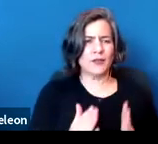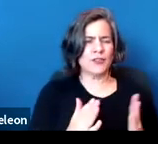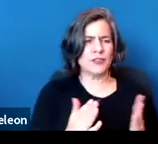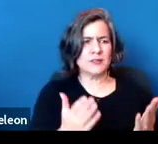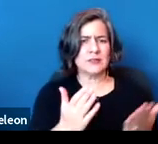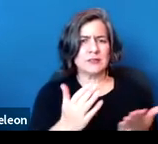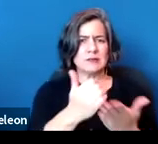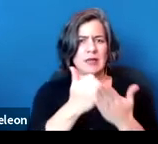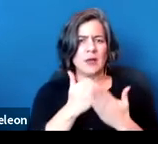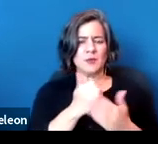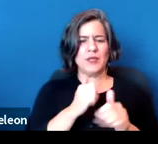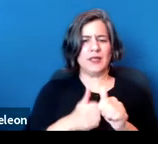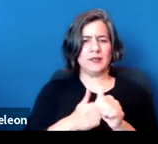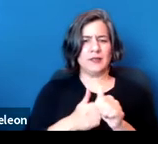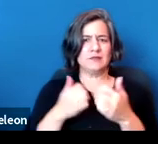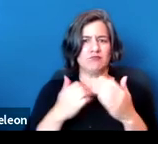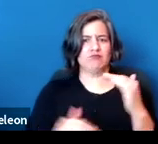into compliance with the lease provision.